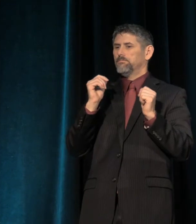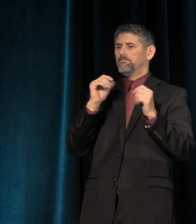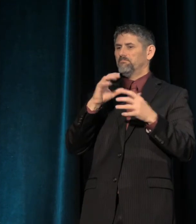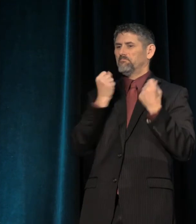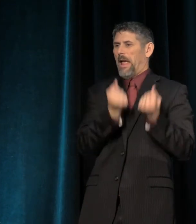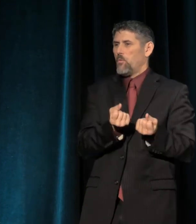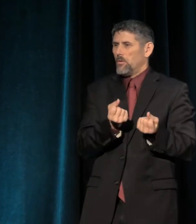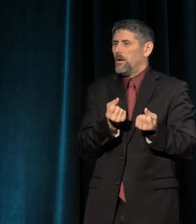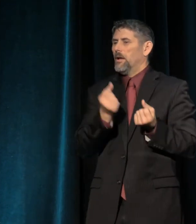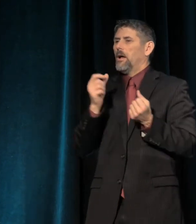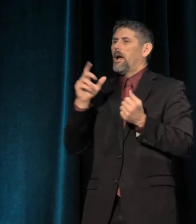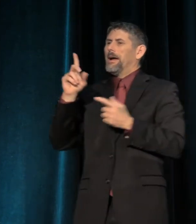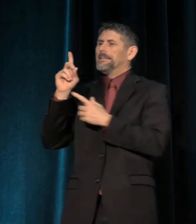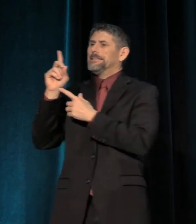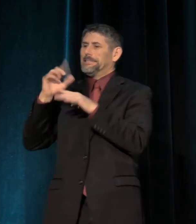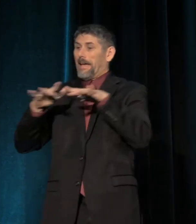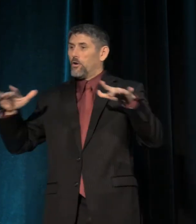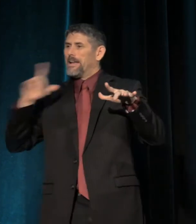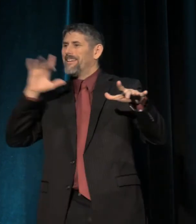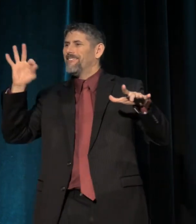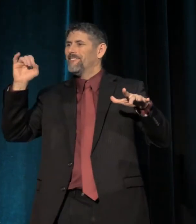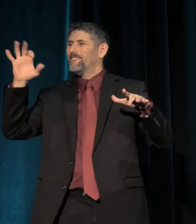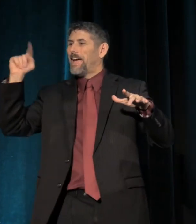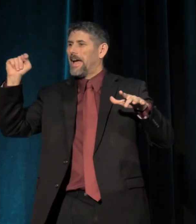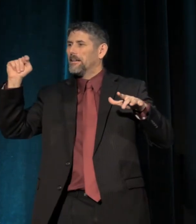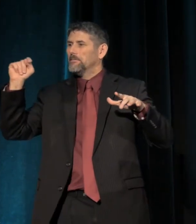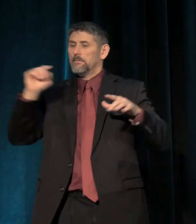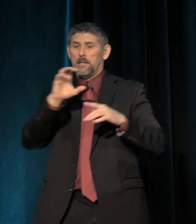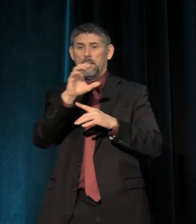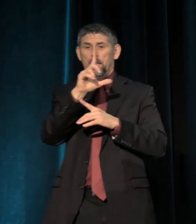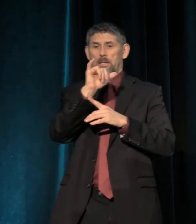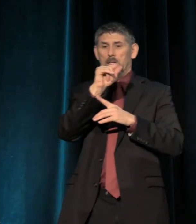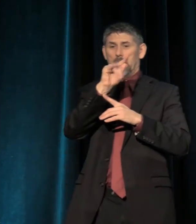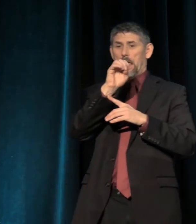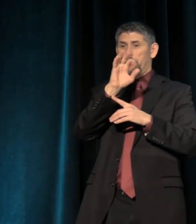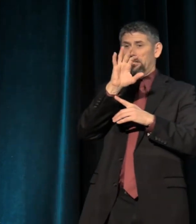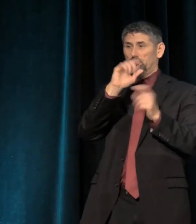Diversity is just a fact, and so is climate change, right?